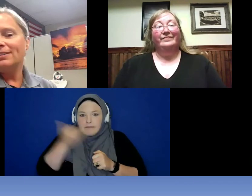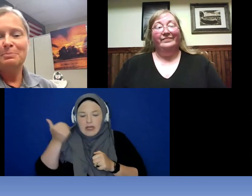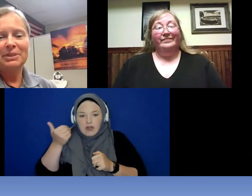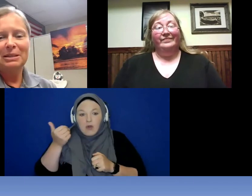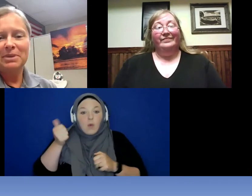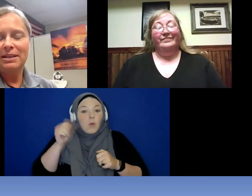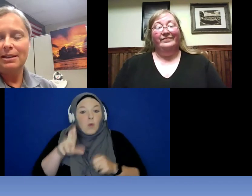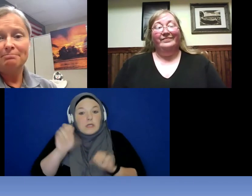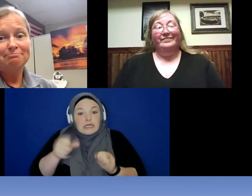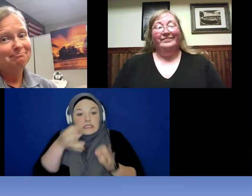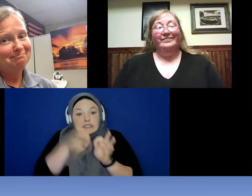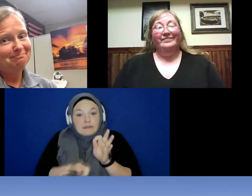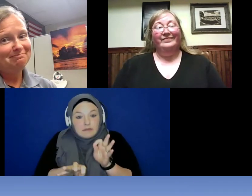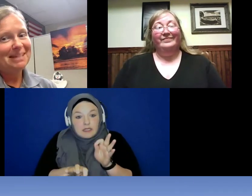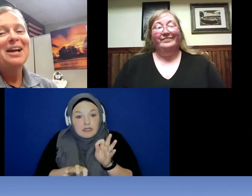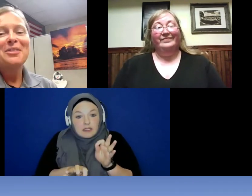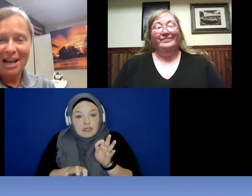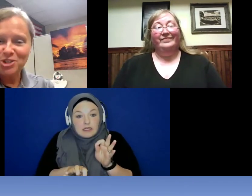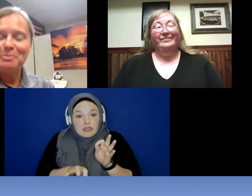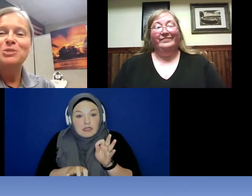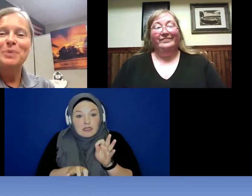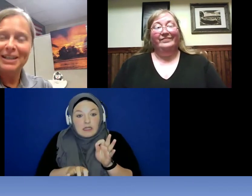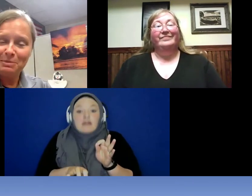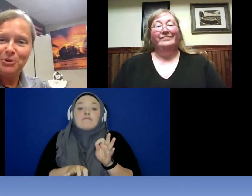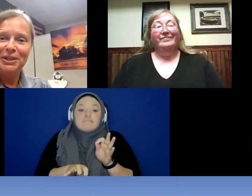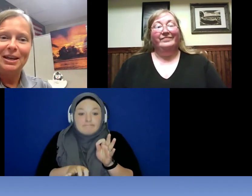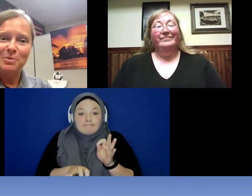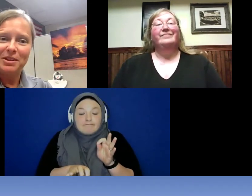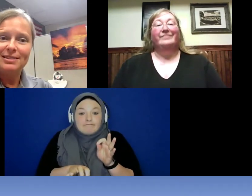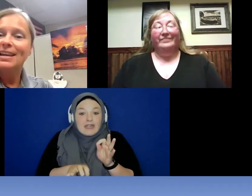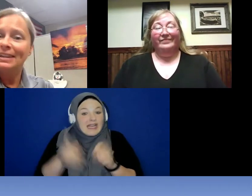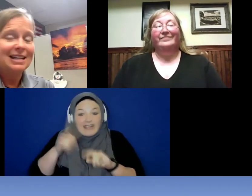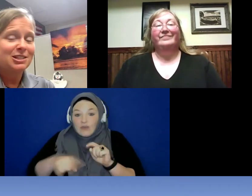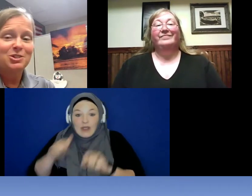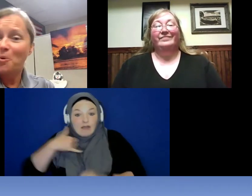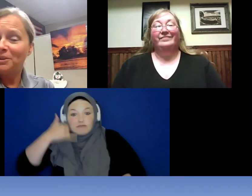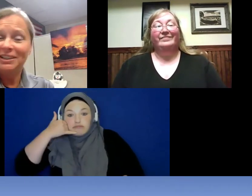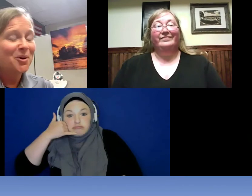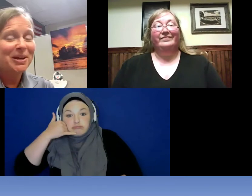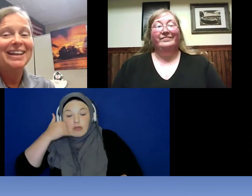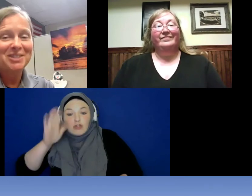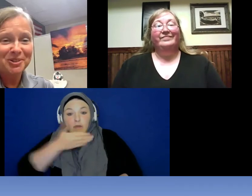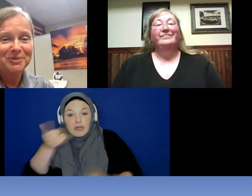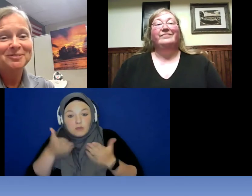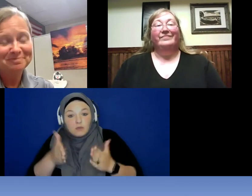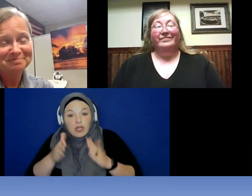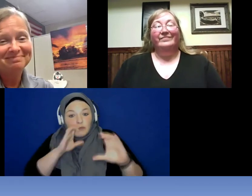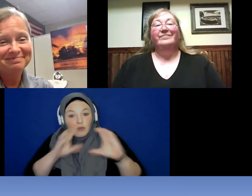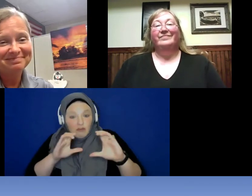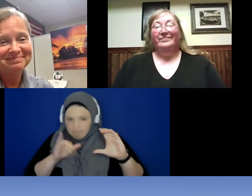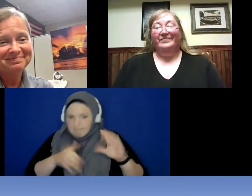simply be that's your best way to communicate with us and that's totally okay too.